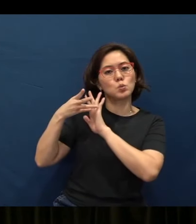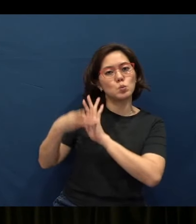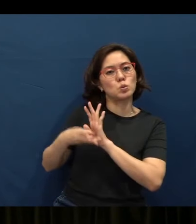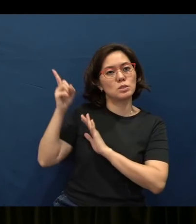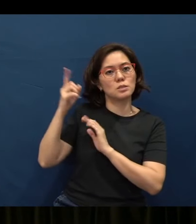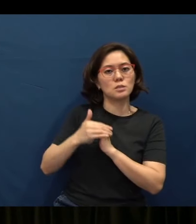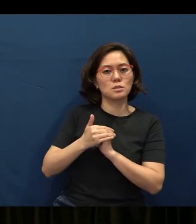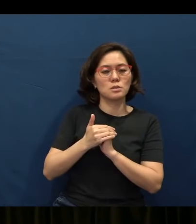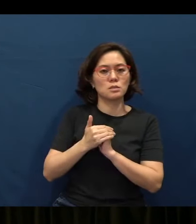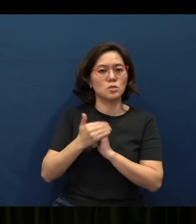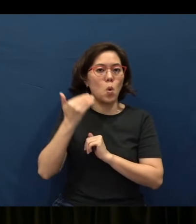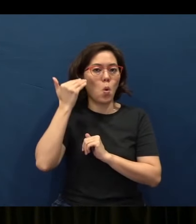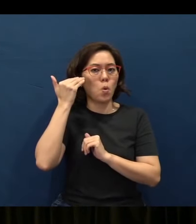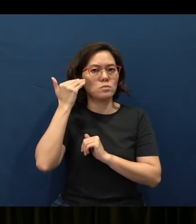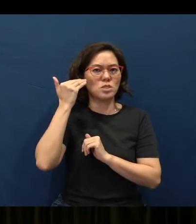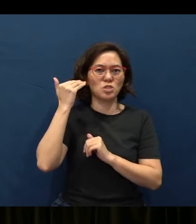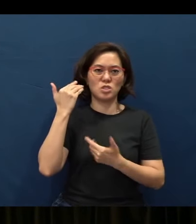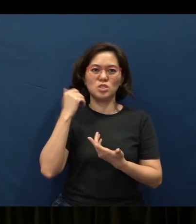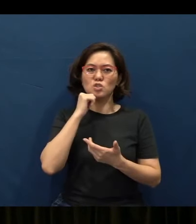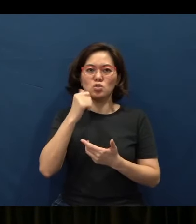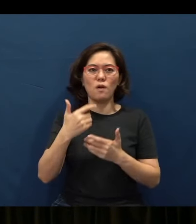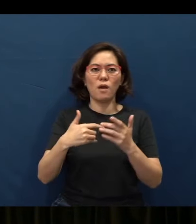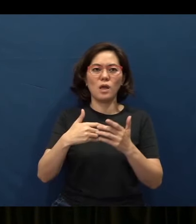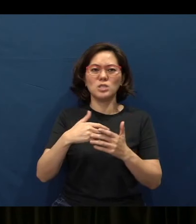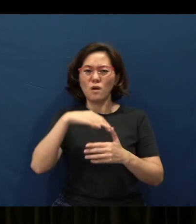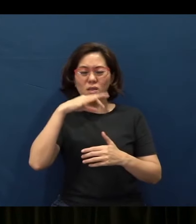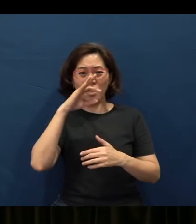Wisdom is not found in a mocker, the Bible tells us. The fool, remember, we talked about him -